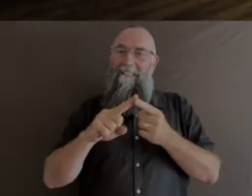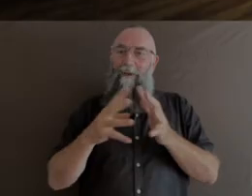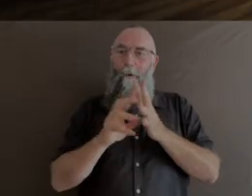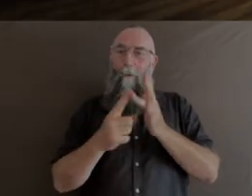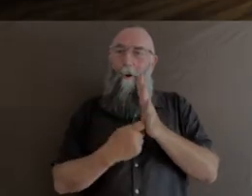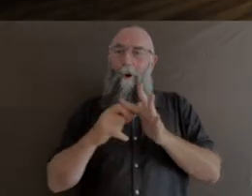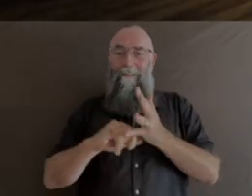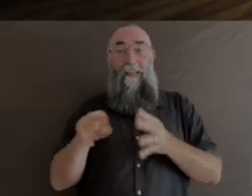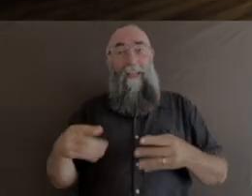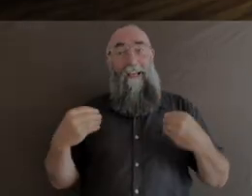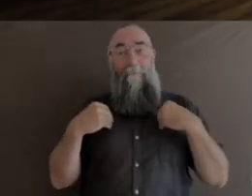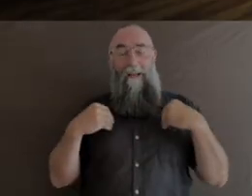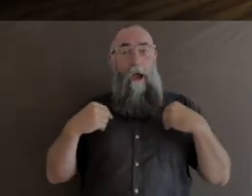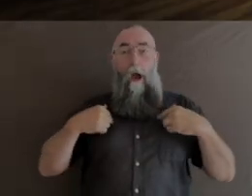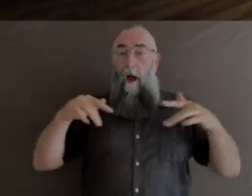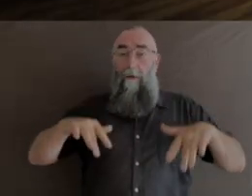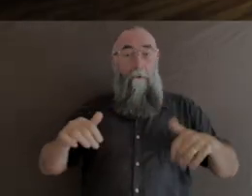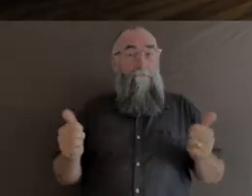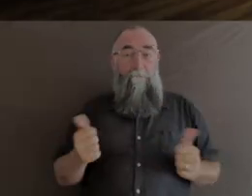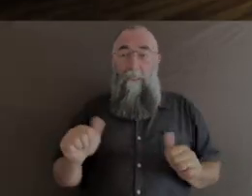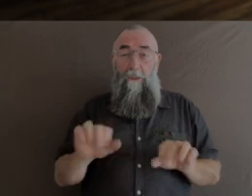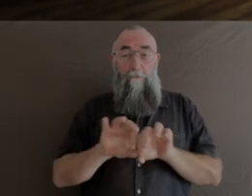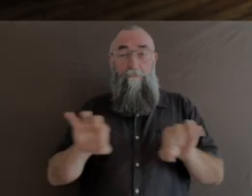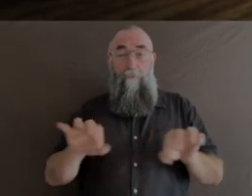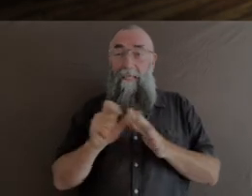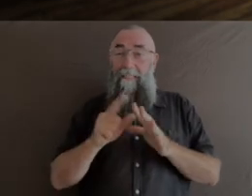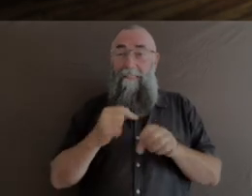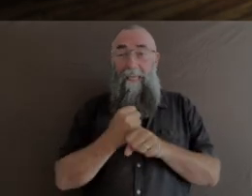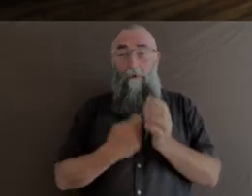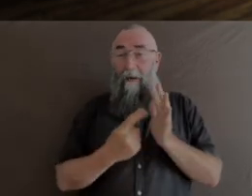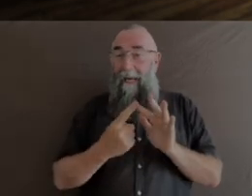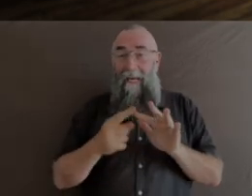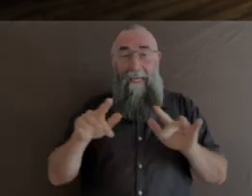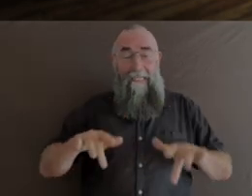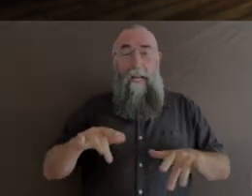I hadn't even finished my degree at VCA and I became a founding member of that company.